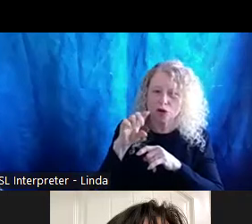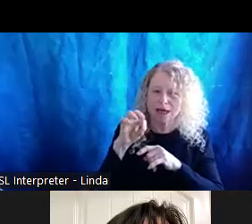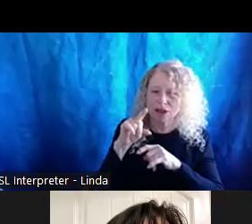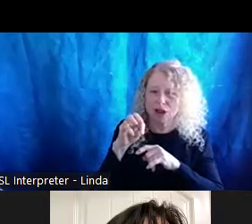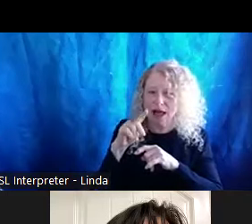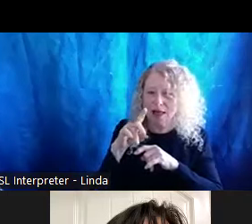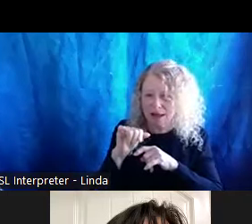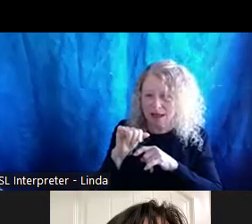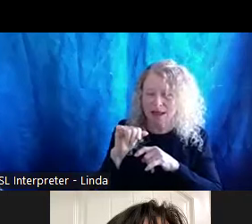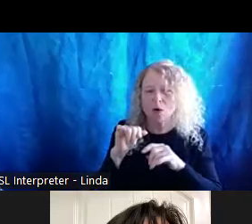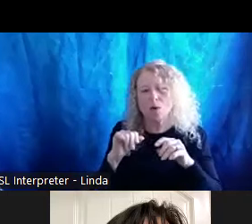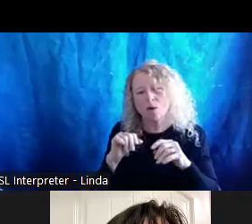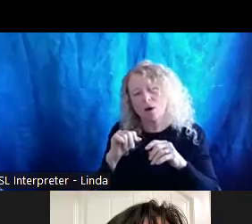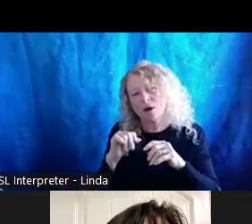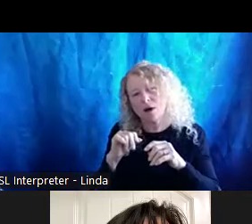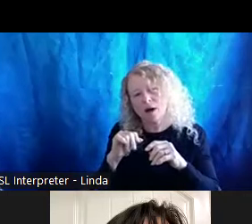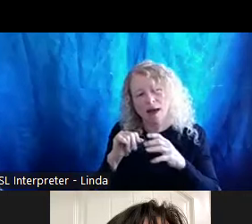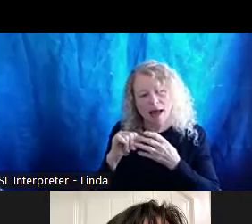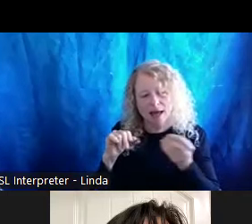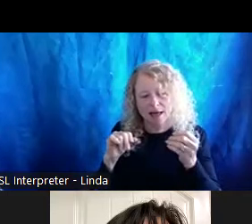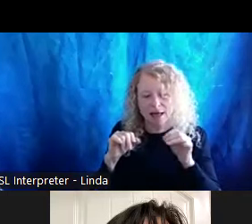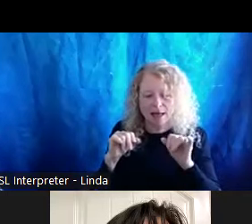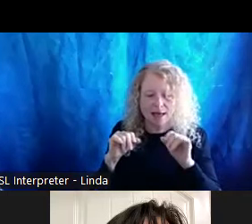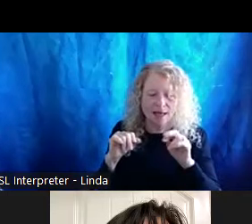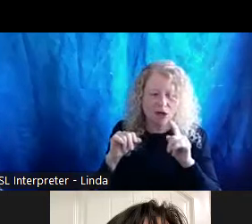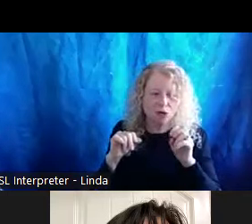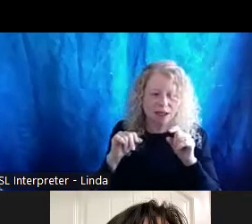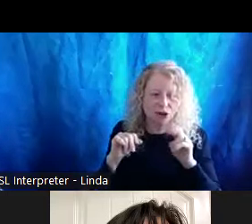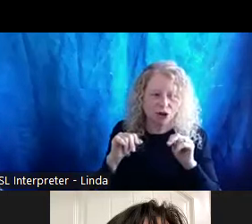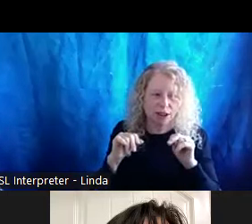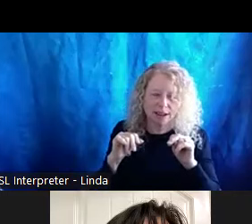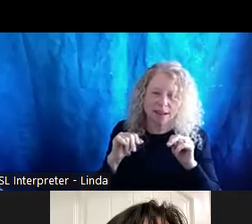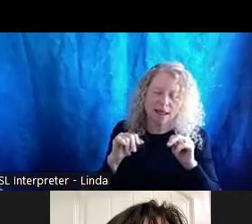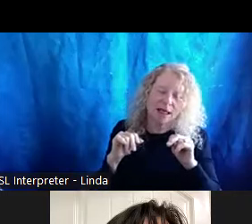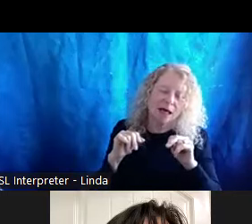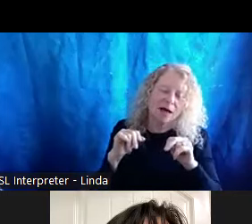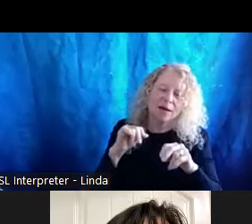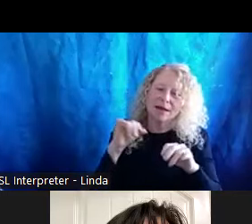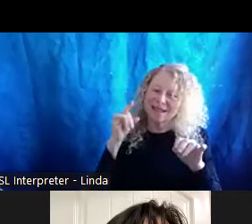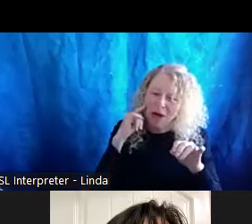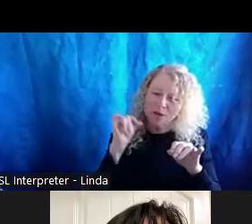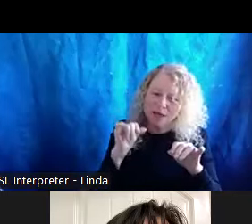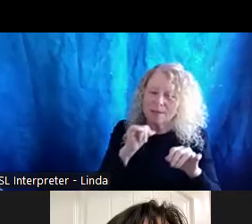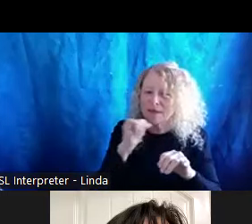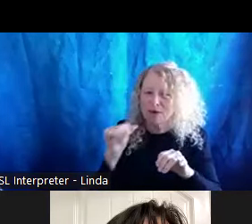Although there are similarities, they are not the same. They differ because it depends on the amount of privilege,